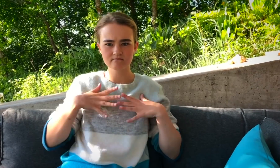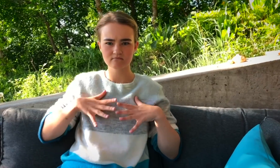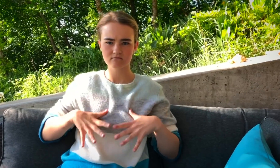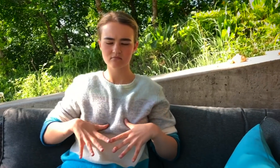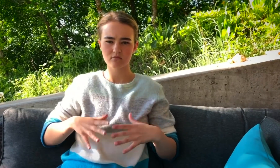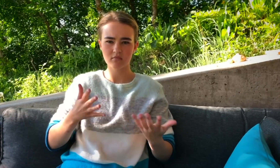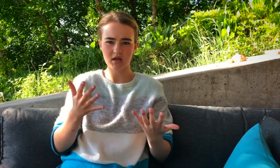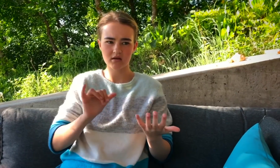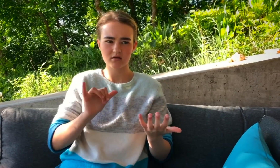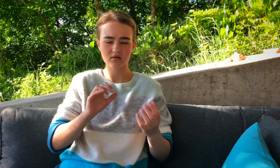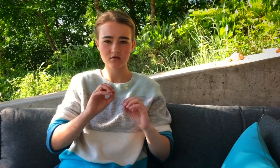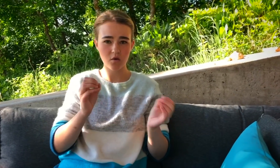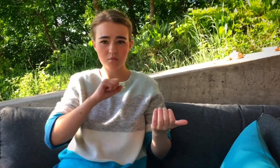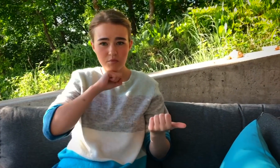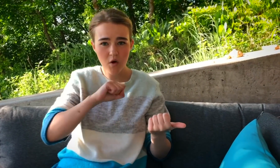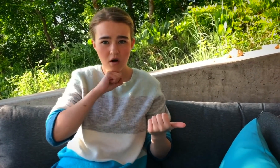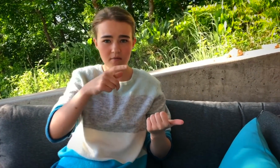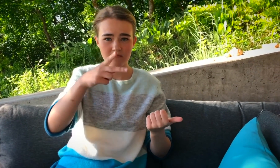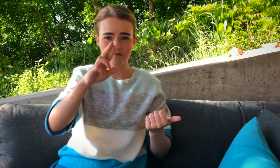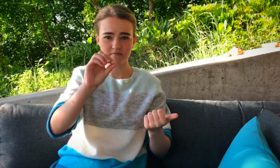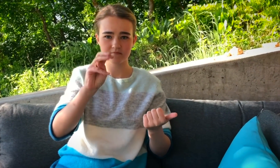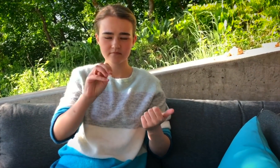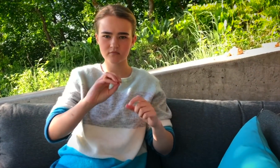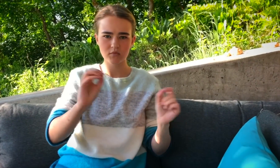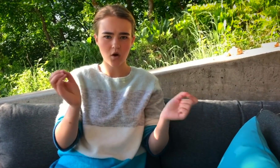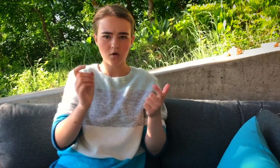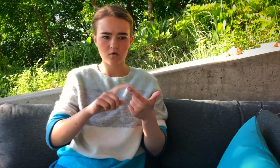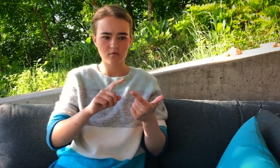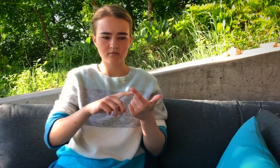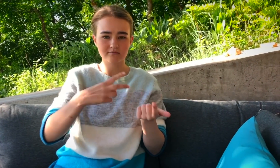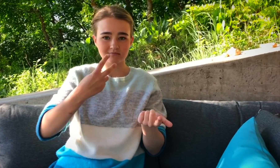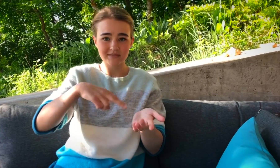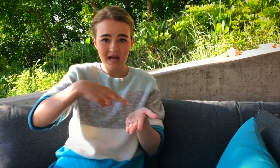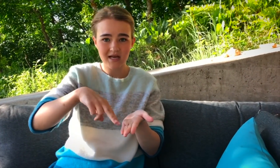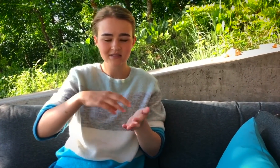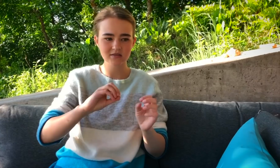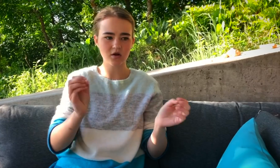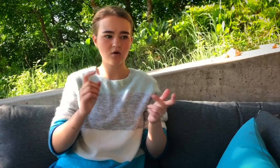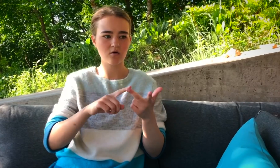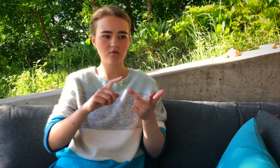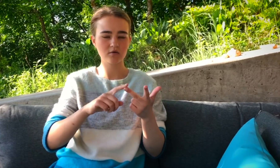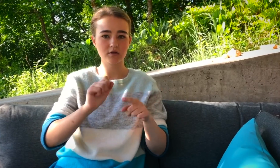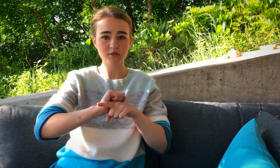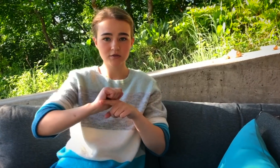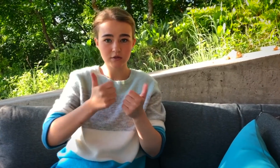THERE HAVE BEEN MANY DISAPPOINTING AND SAD MOMENTS. YOU COULDN'T HAVE PROM AND OTHER DANCES;